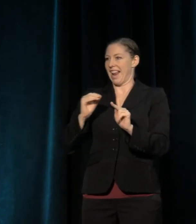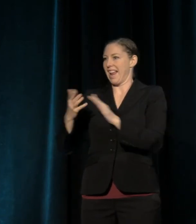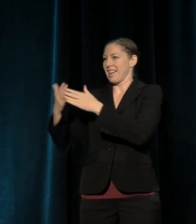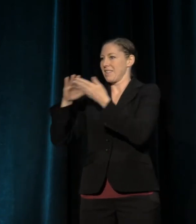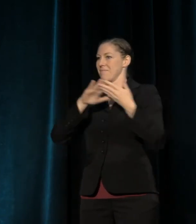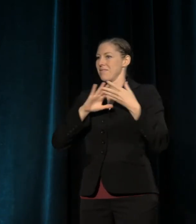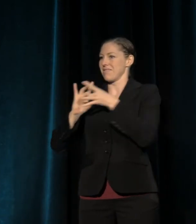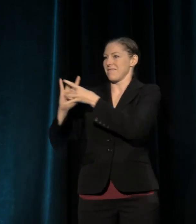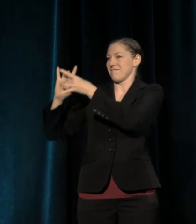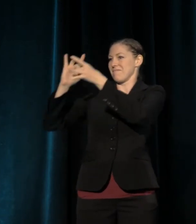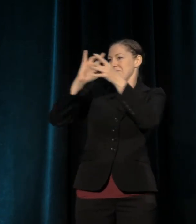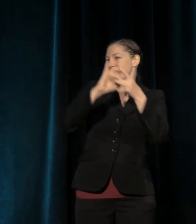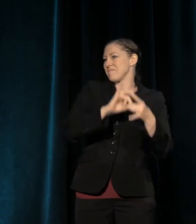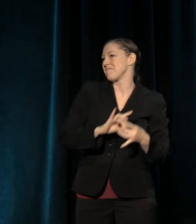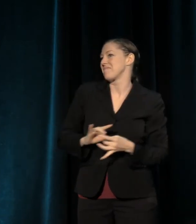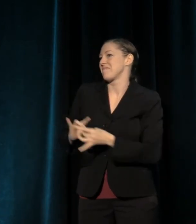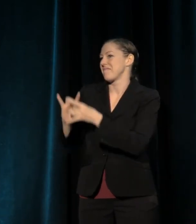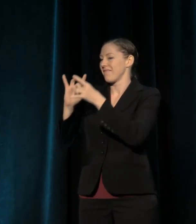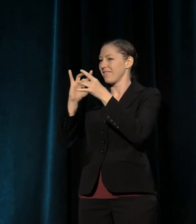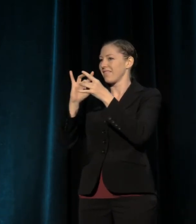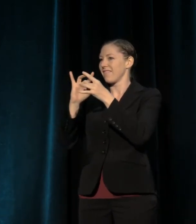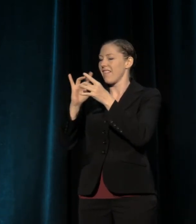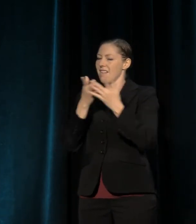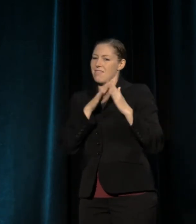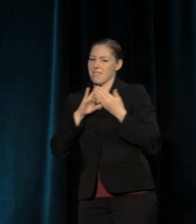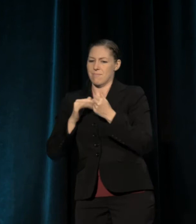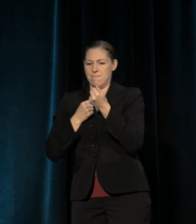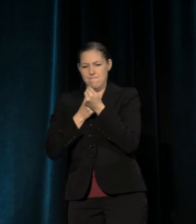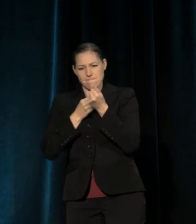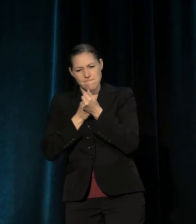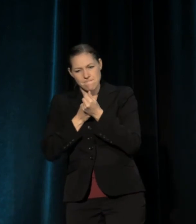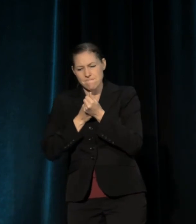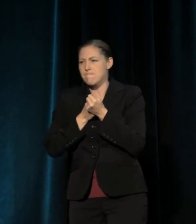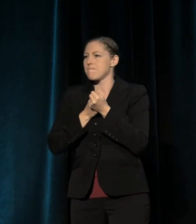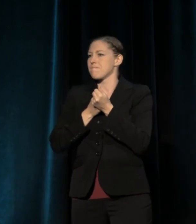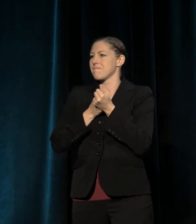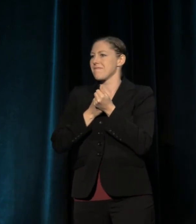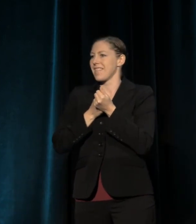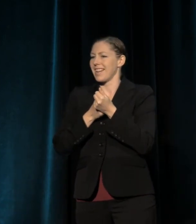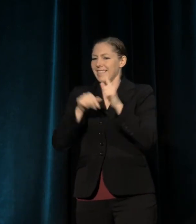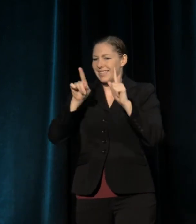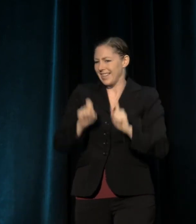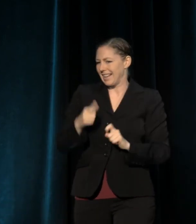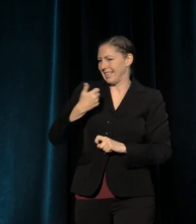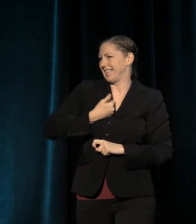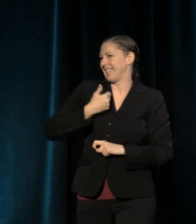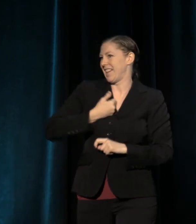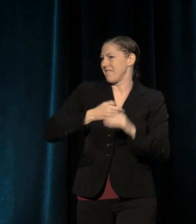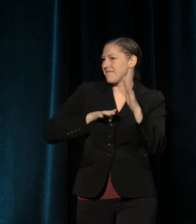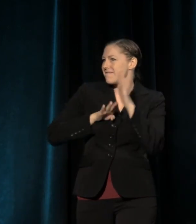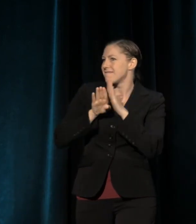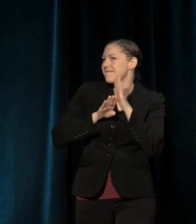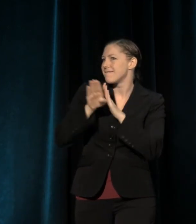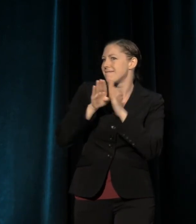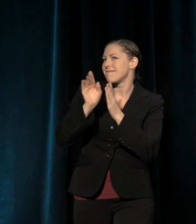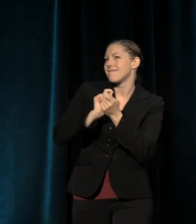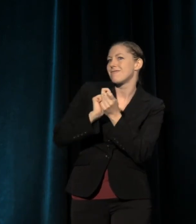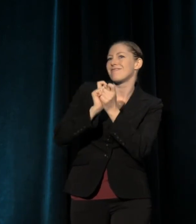Where the community affirms itself, reaffirms itself, and tests itself, and emerges transformed.